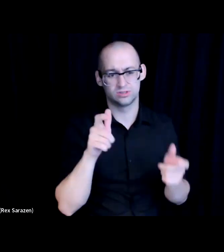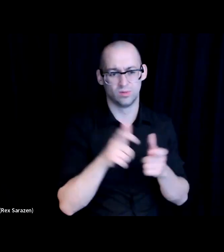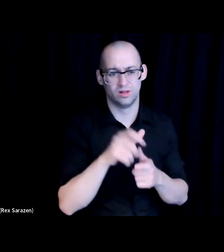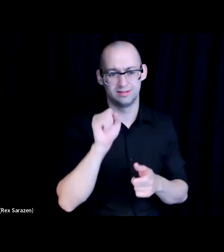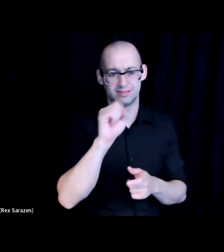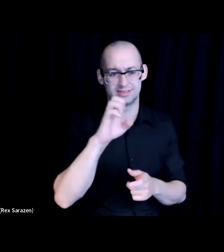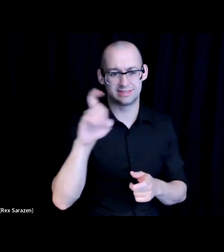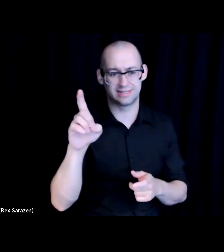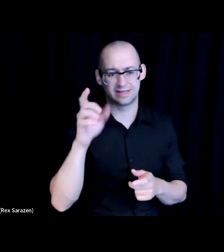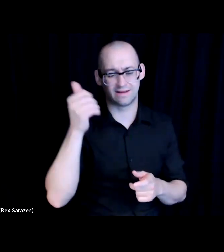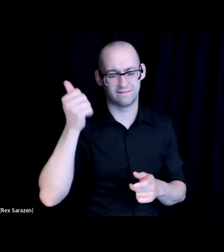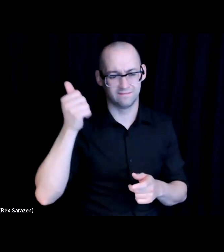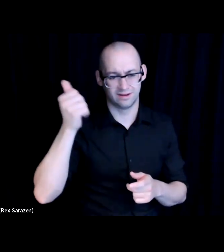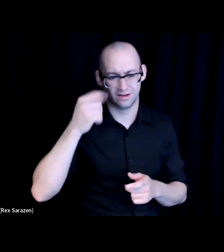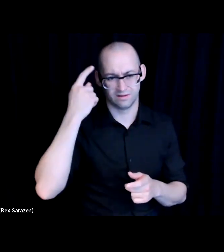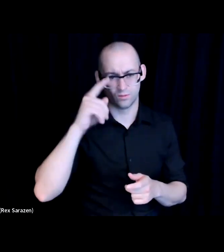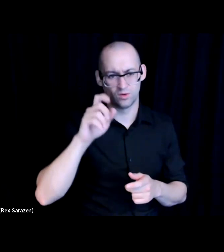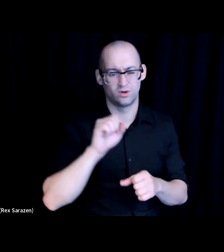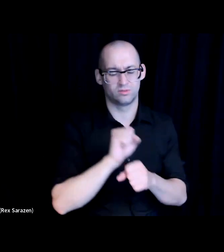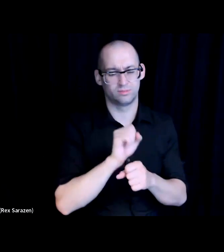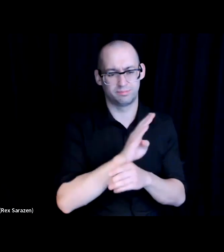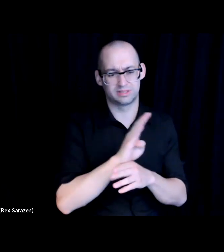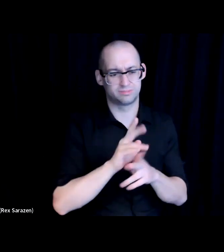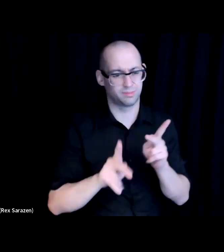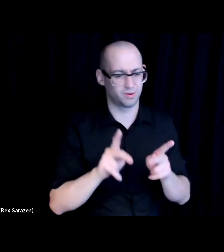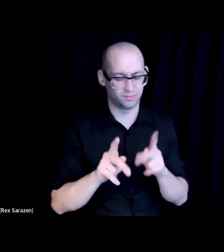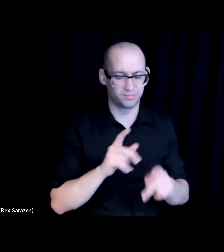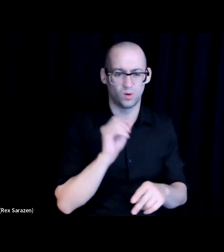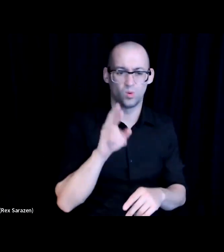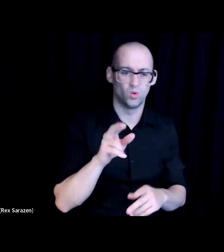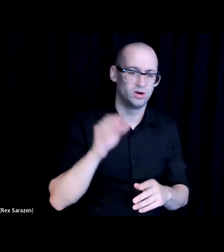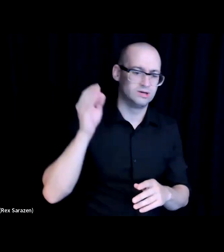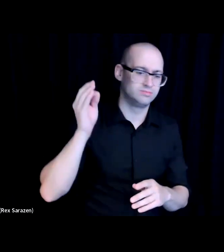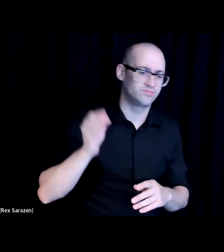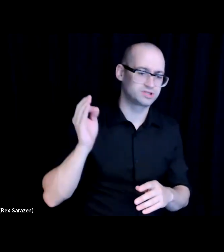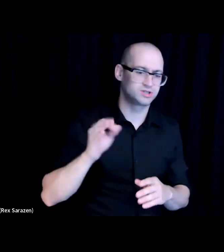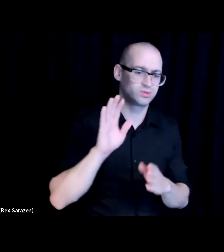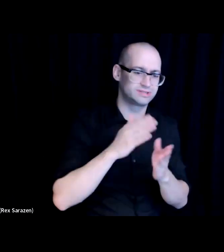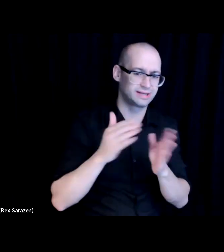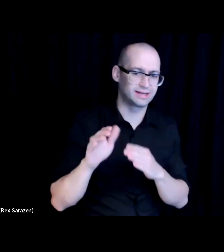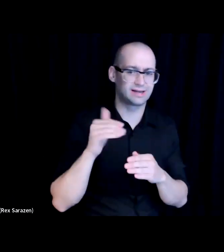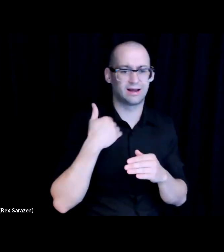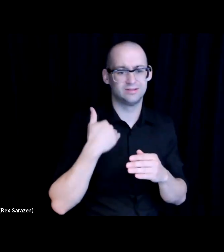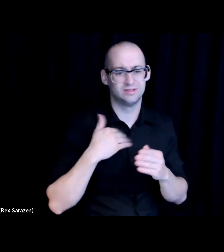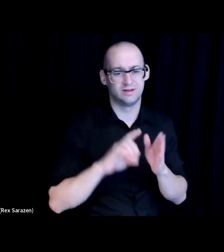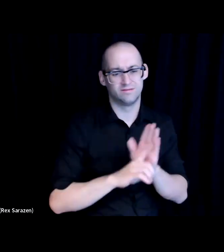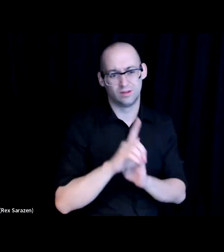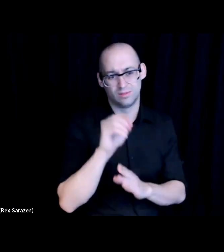our digital empowerment programs with the city of Fresno where we're doing it skills development for micro and small business owners.